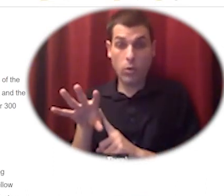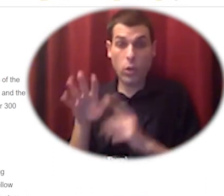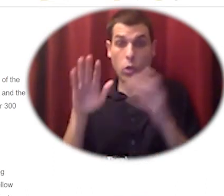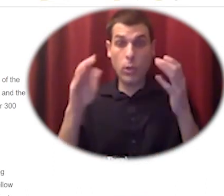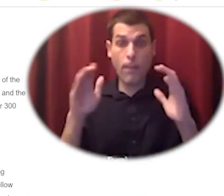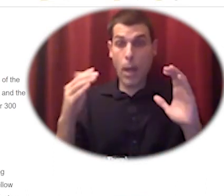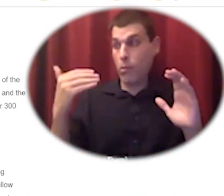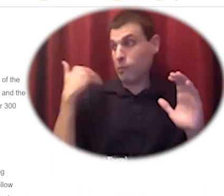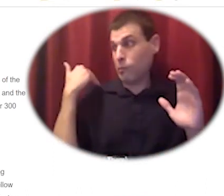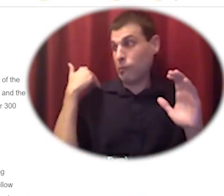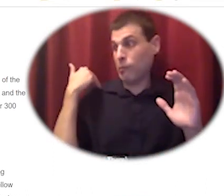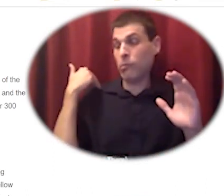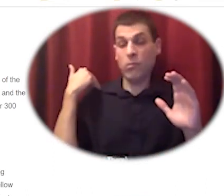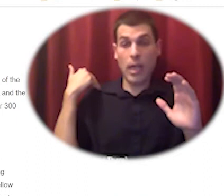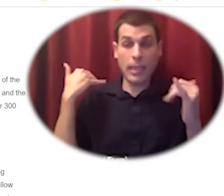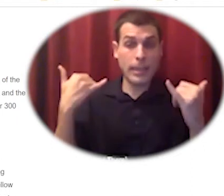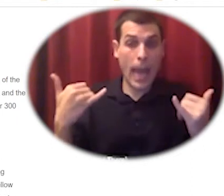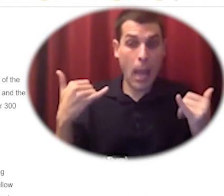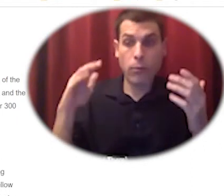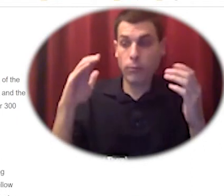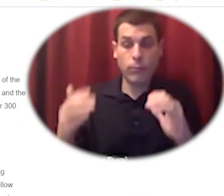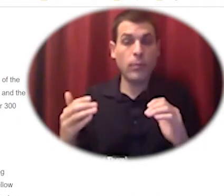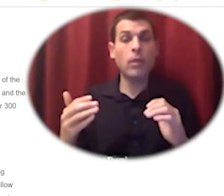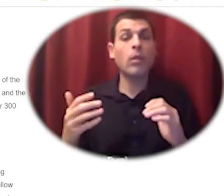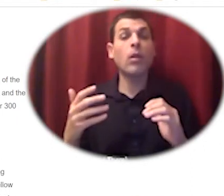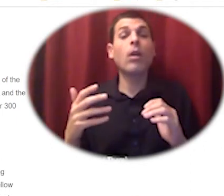you know it's looking more like paradise than the desert that it was